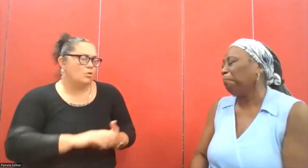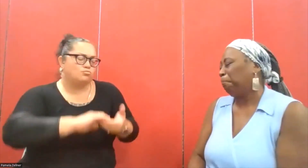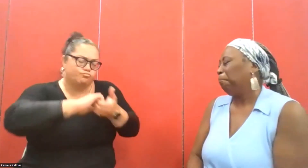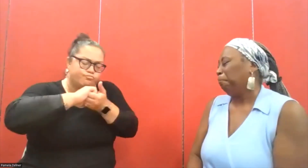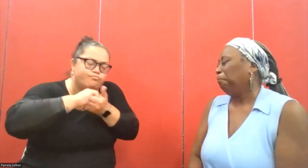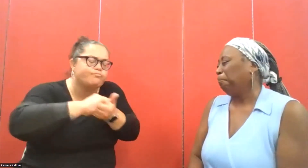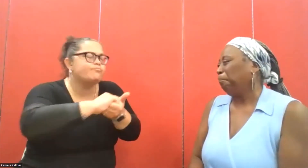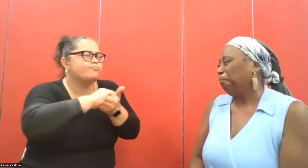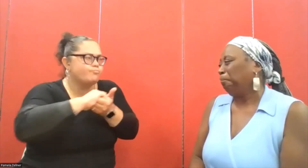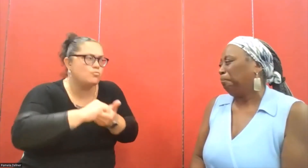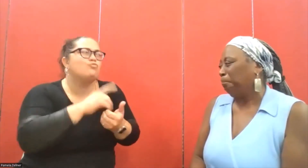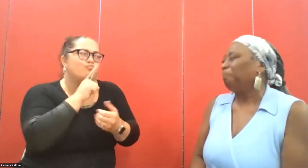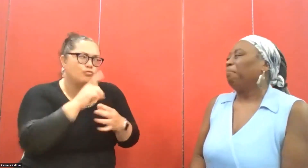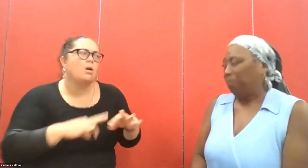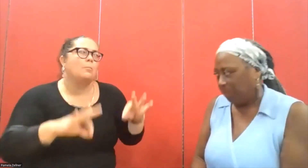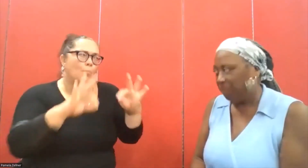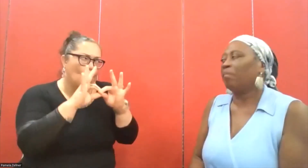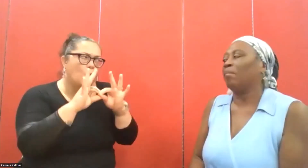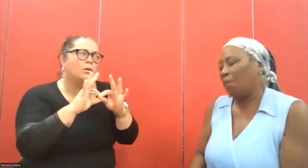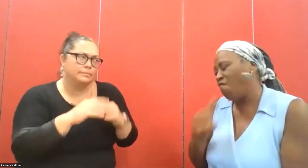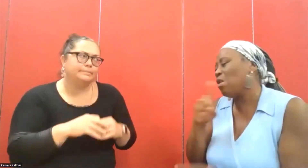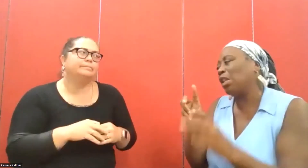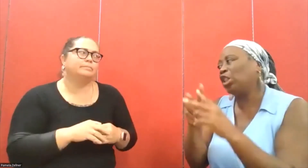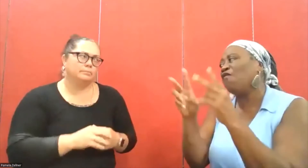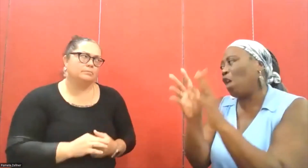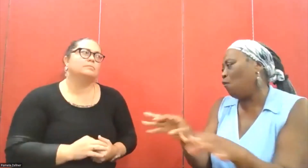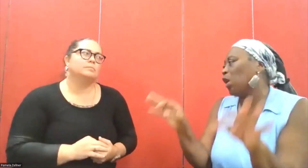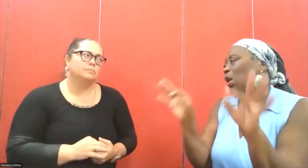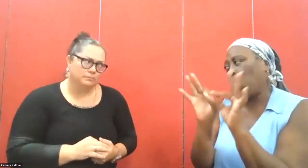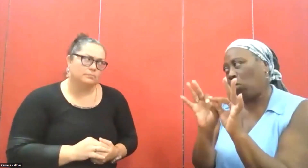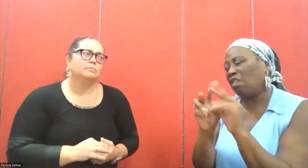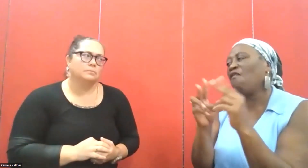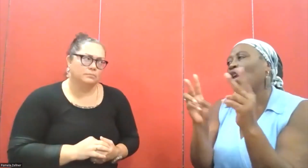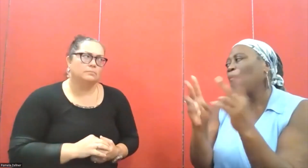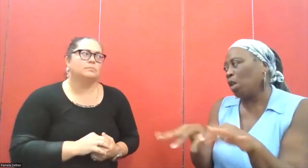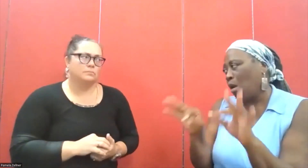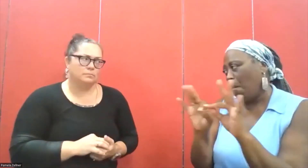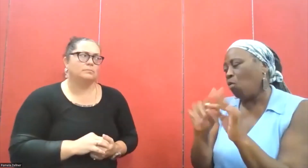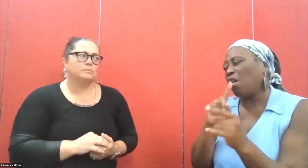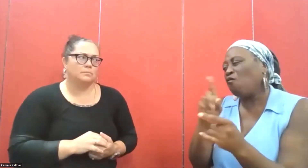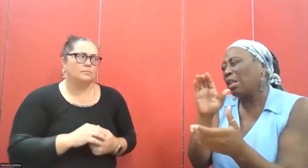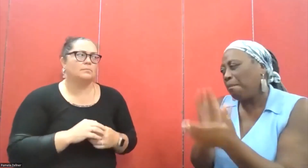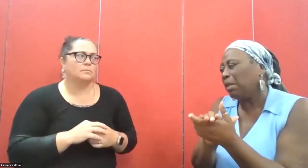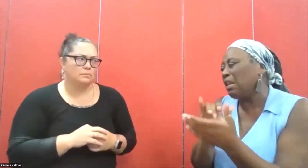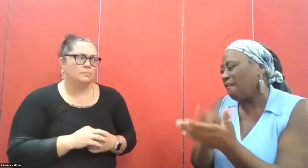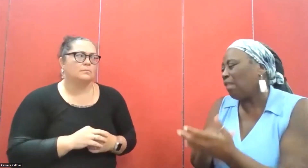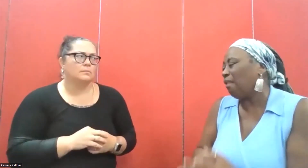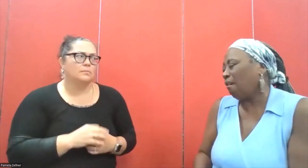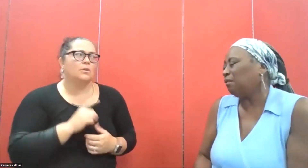efforts and listen to them. Partnership is really important. Yes, that's very important. Exactly.